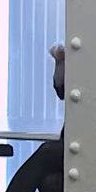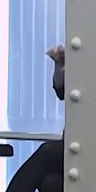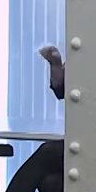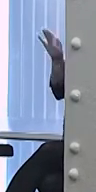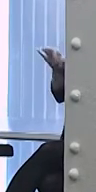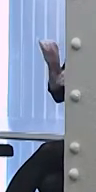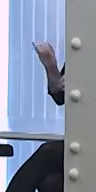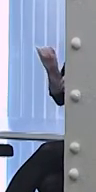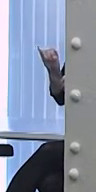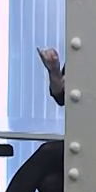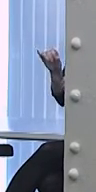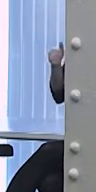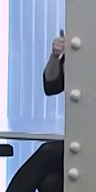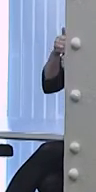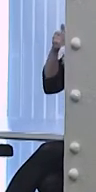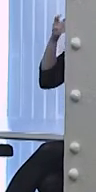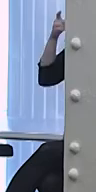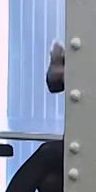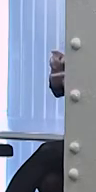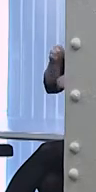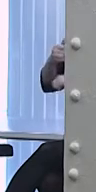My area of studies slash advocacy